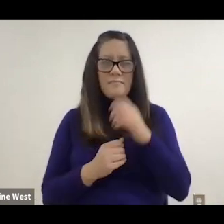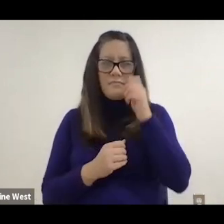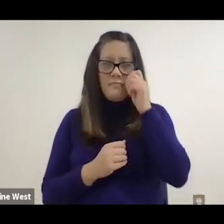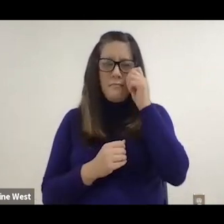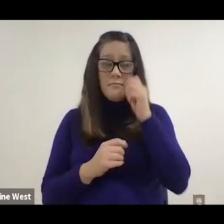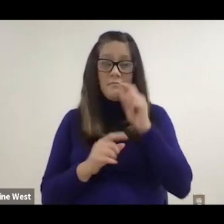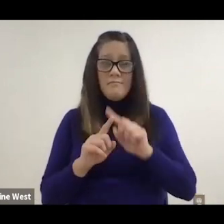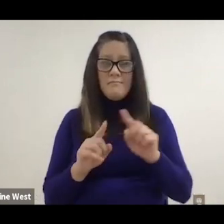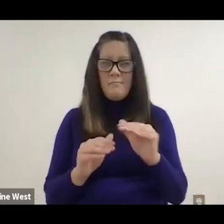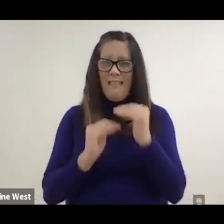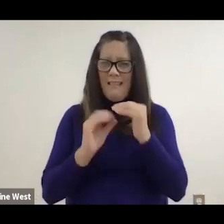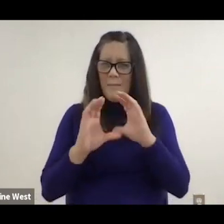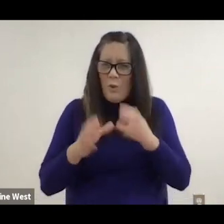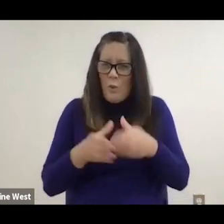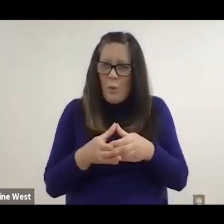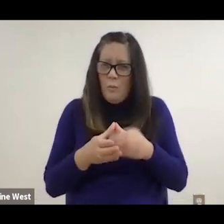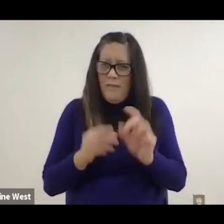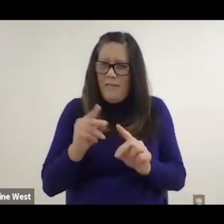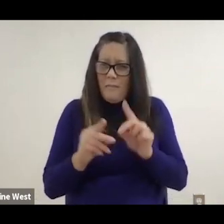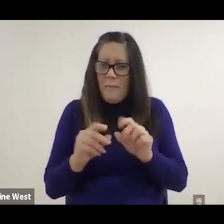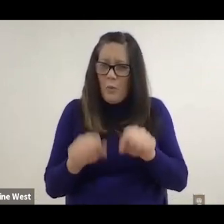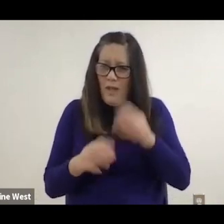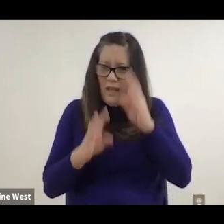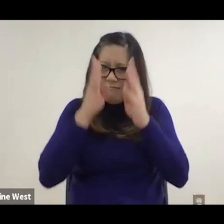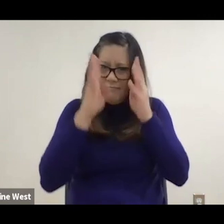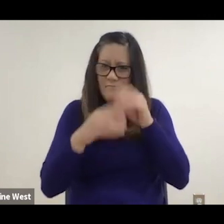But we have a very limited pool of inventors in the United States.